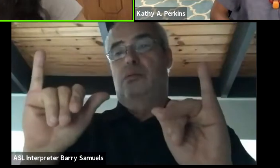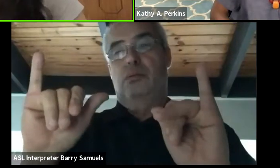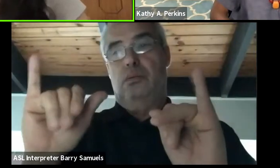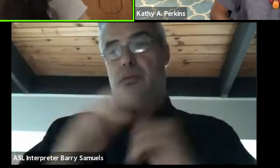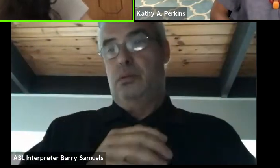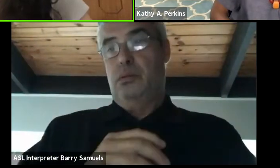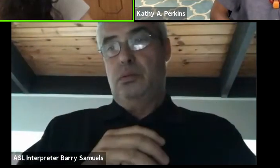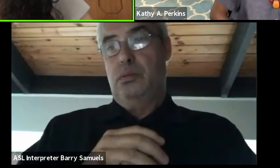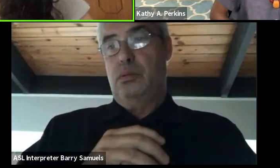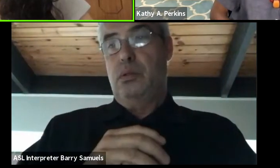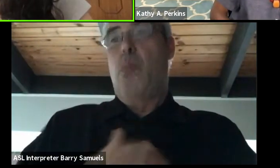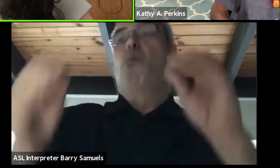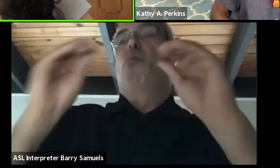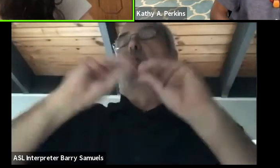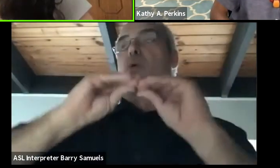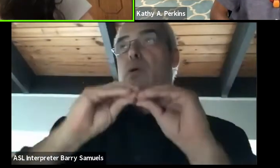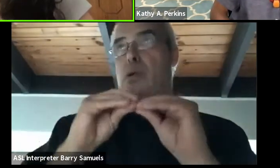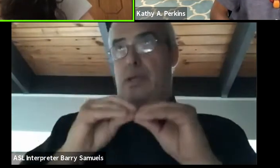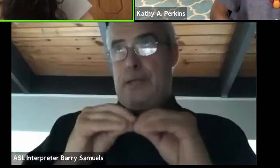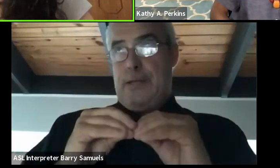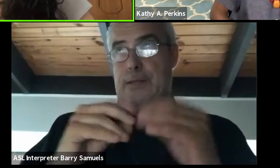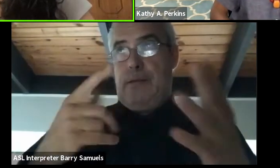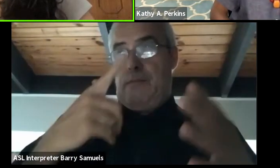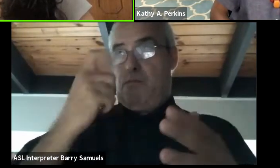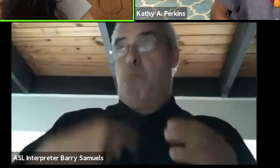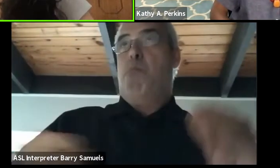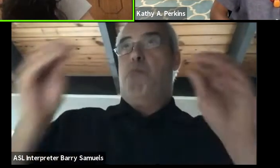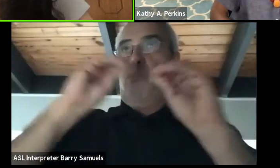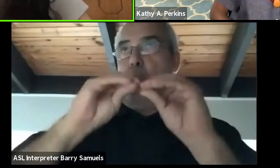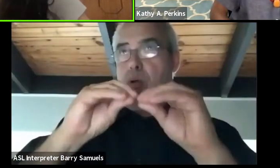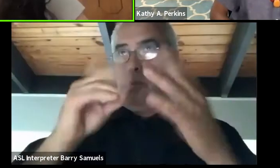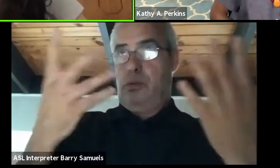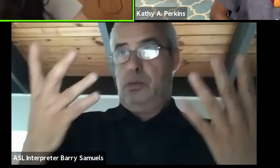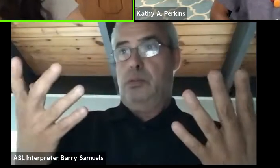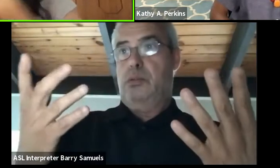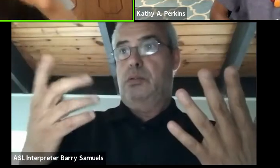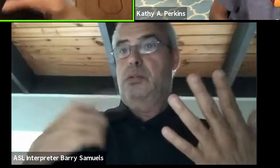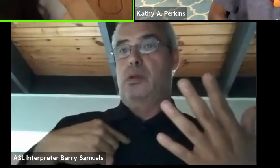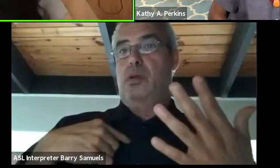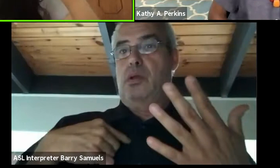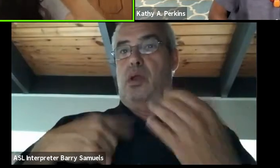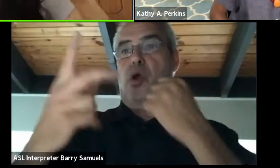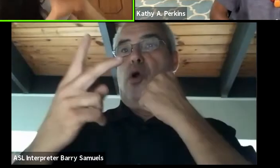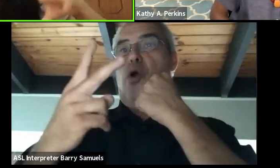is much more- cause it had much more archival form of tradition